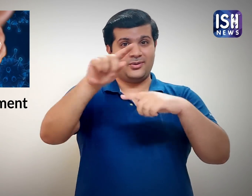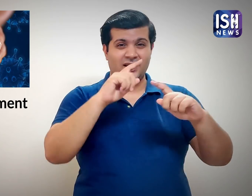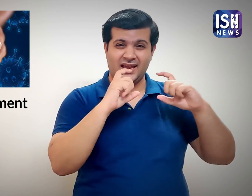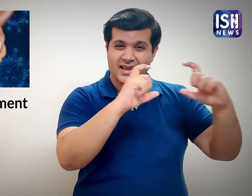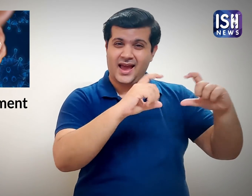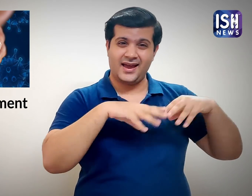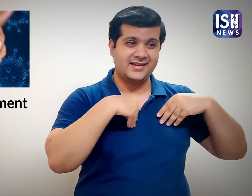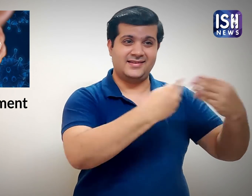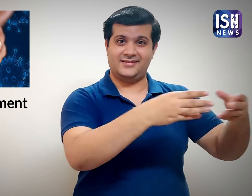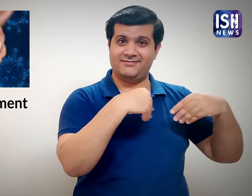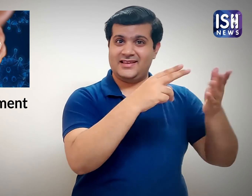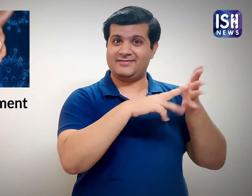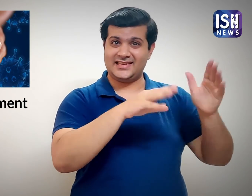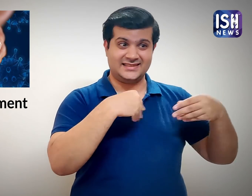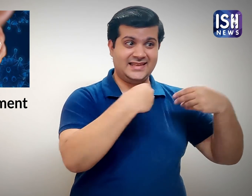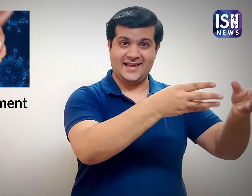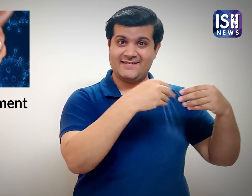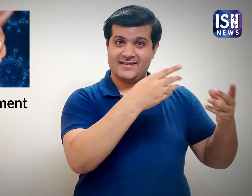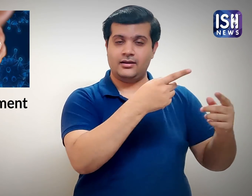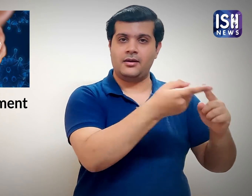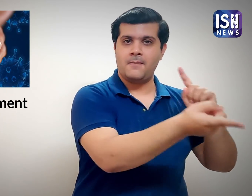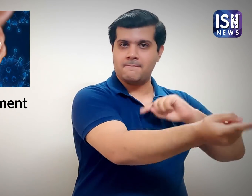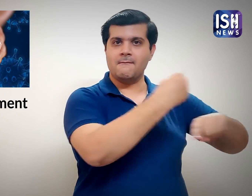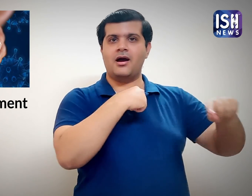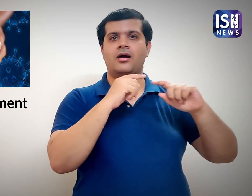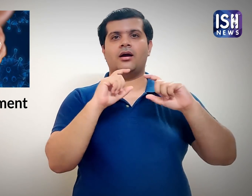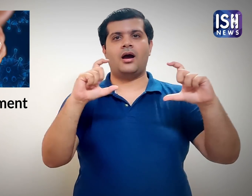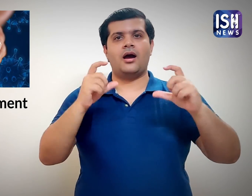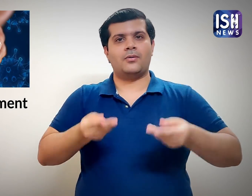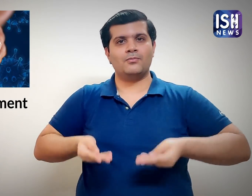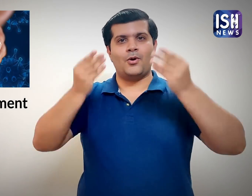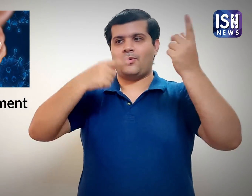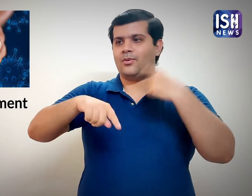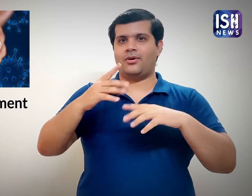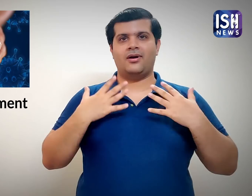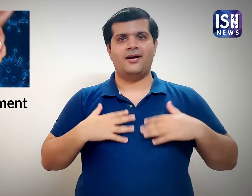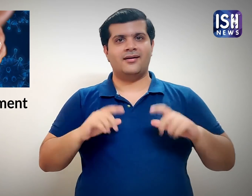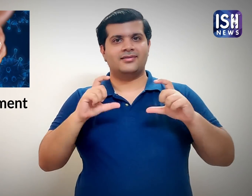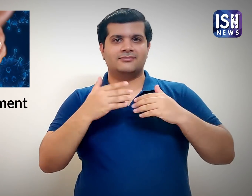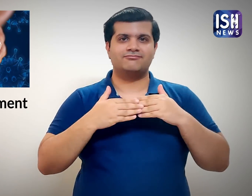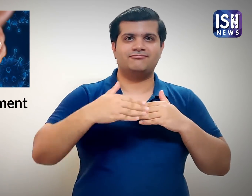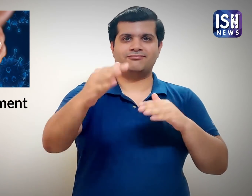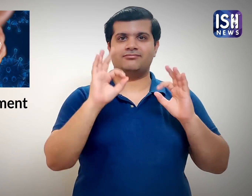The more we care about nature, it will care for us back and ensure our survival.